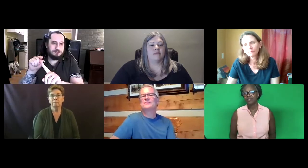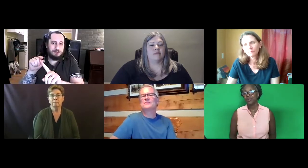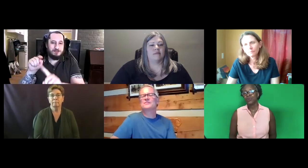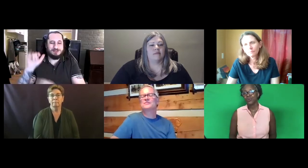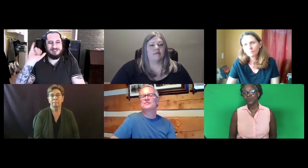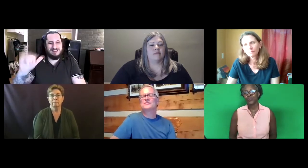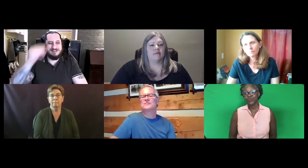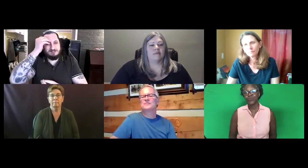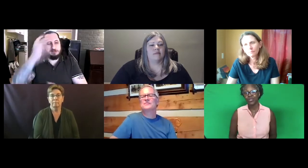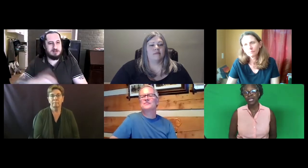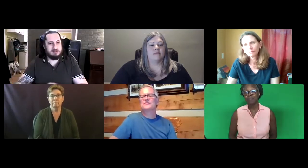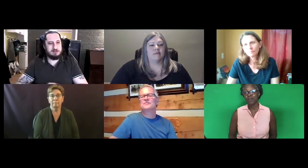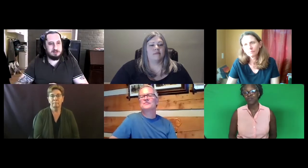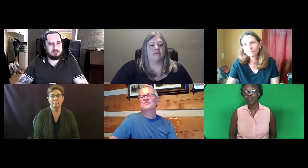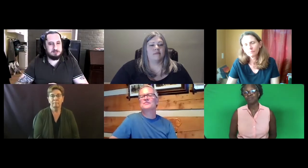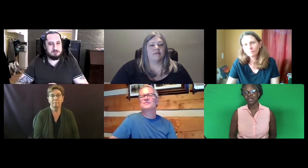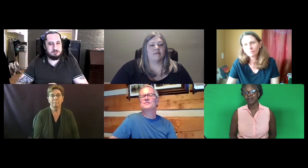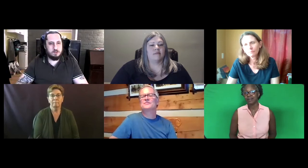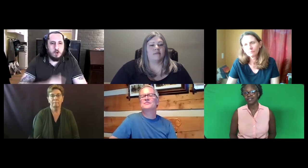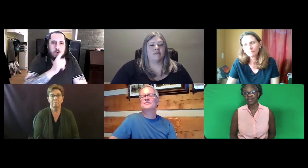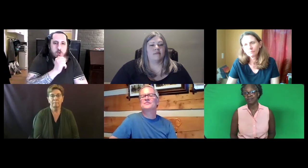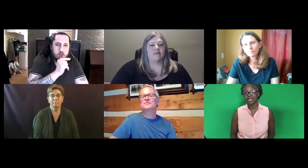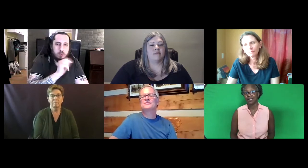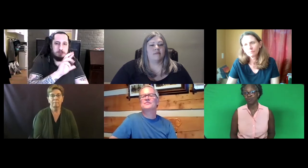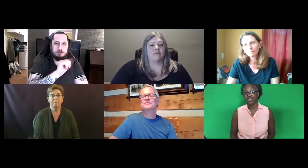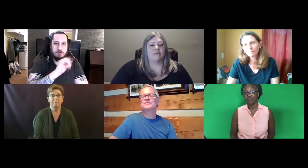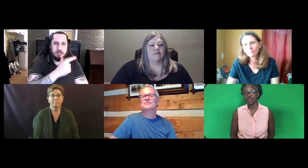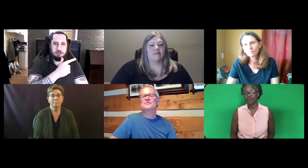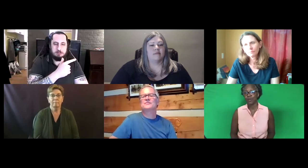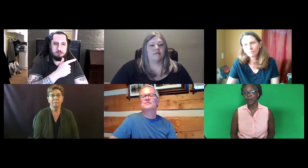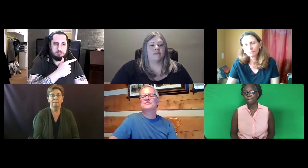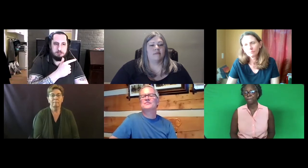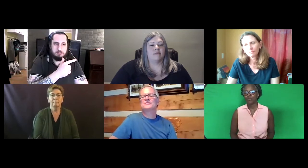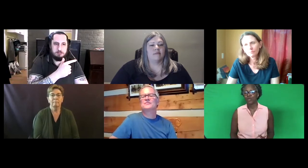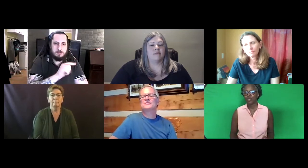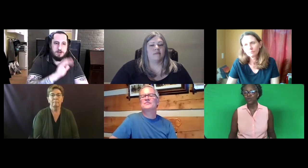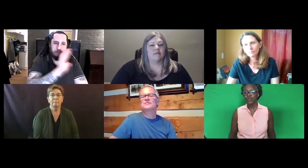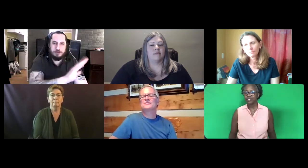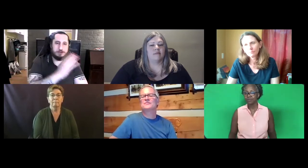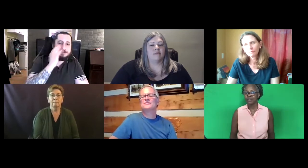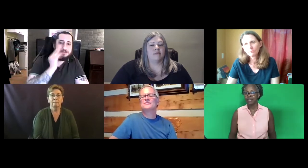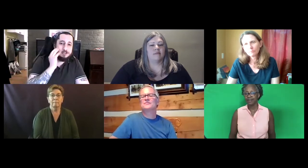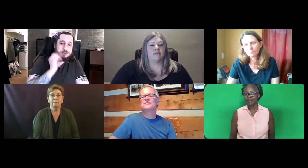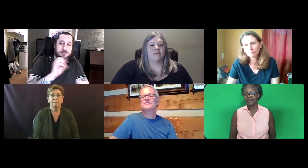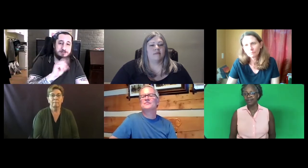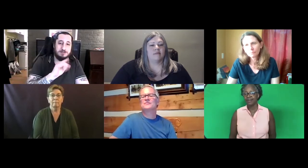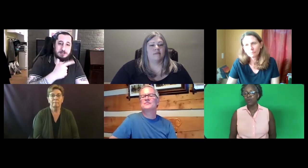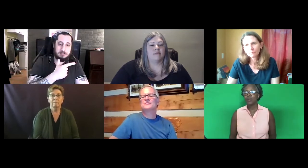So when you think about it from a data mining point of view, who is doing the rating?